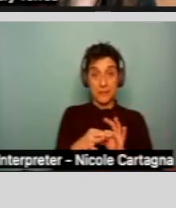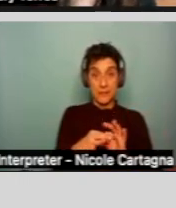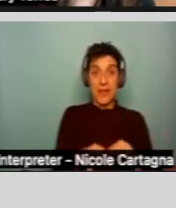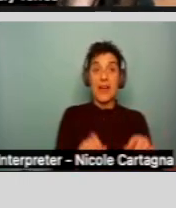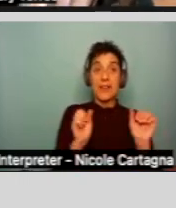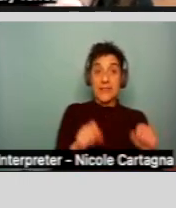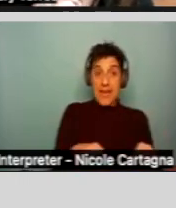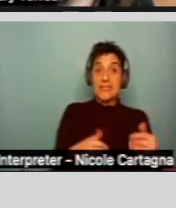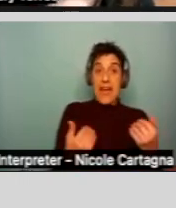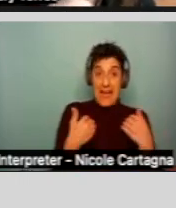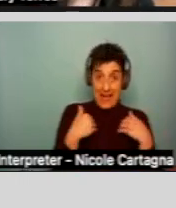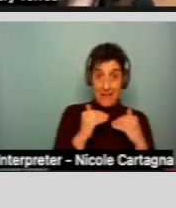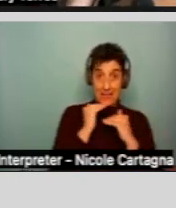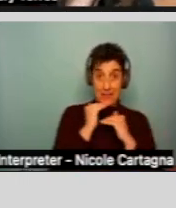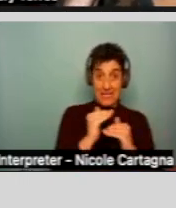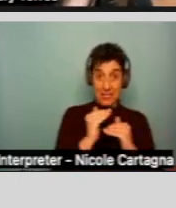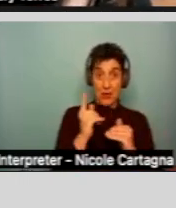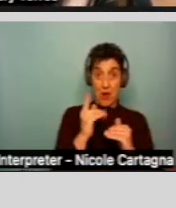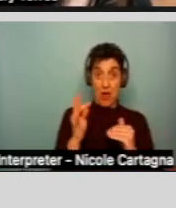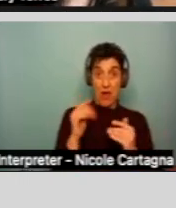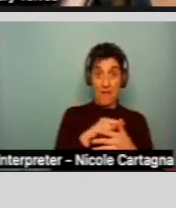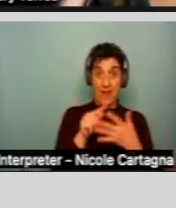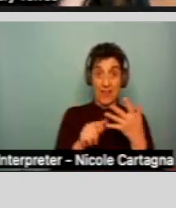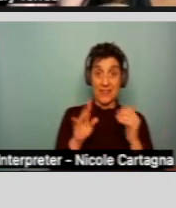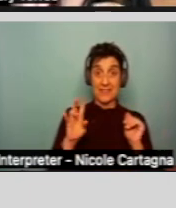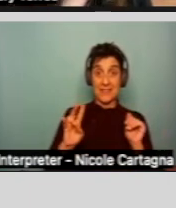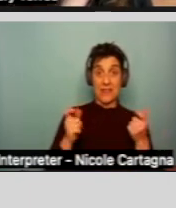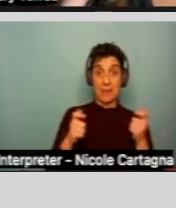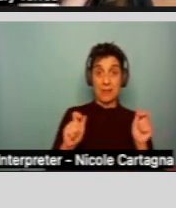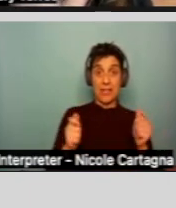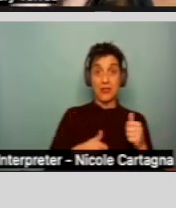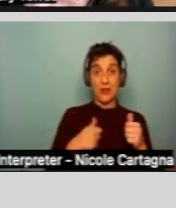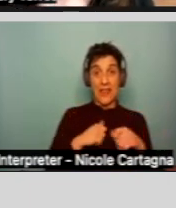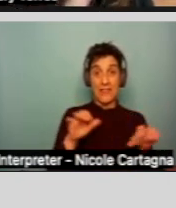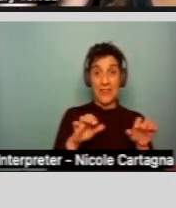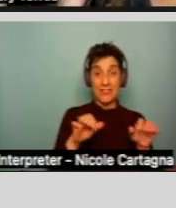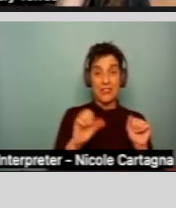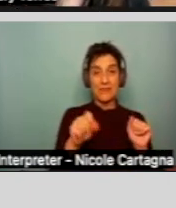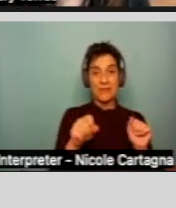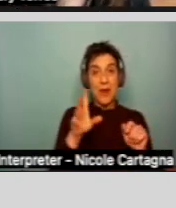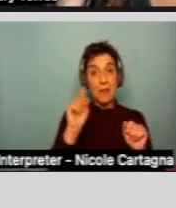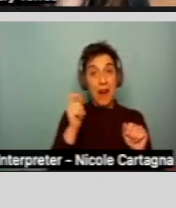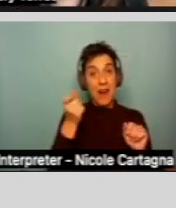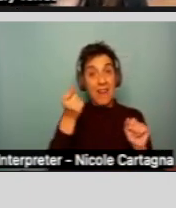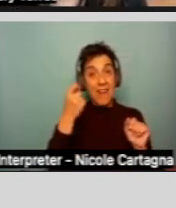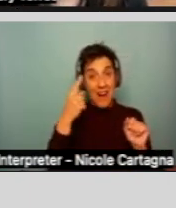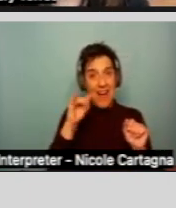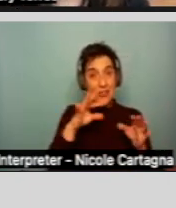in one of these seven major life activities, but have, or it must be linked to that developmental disability.'